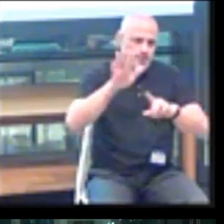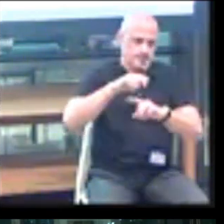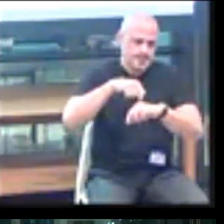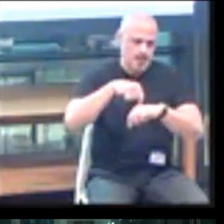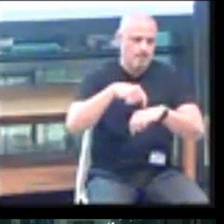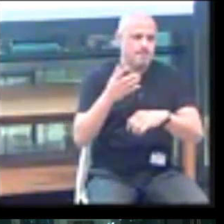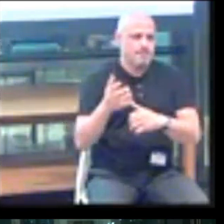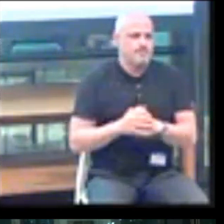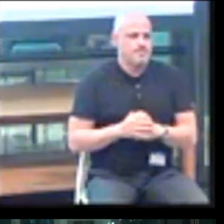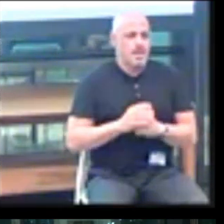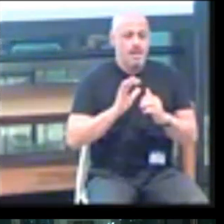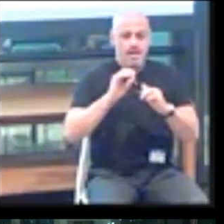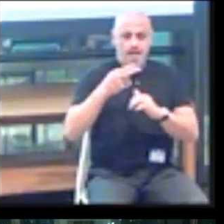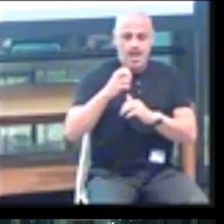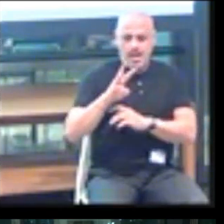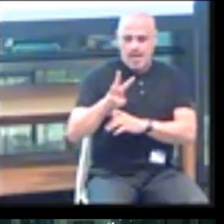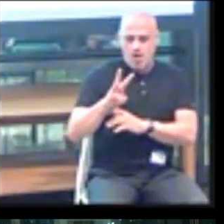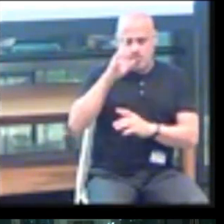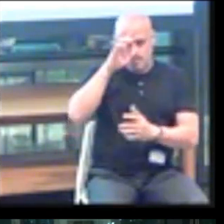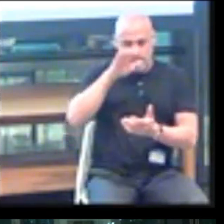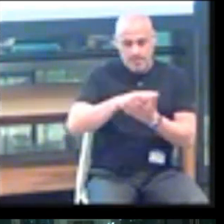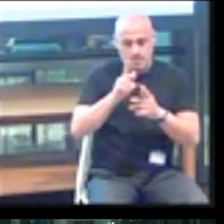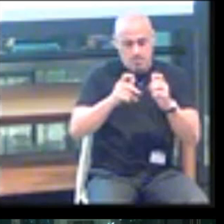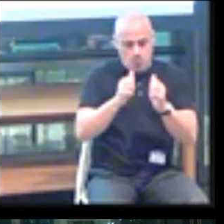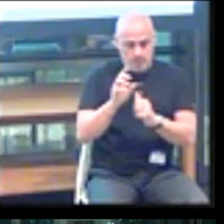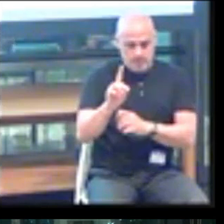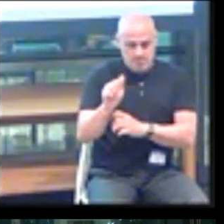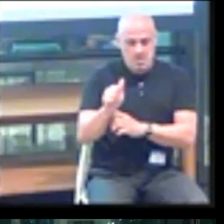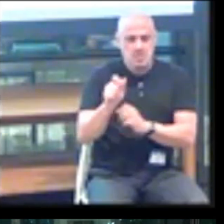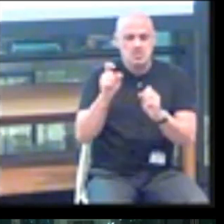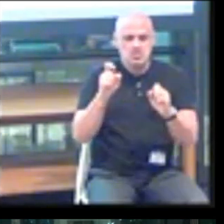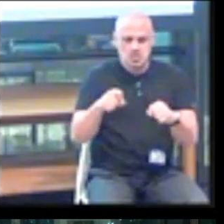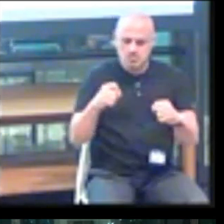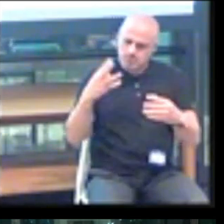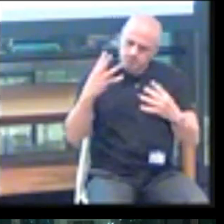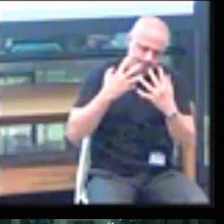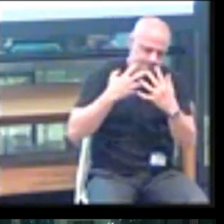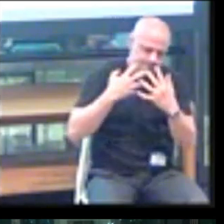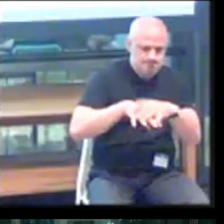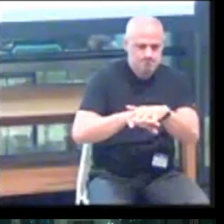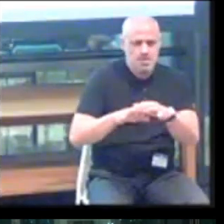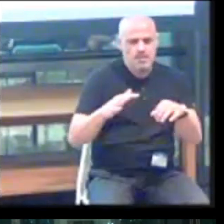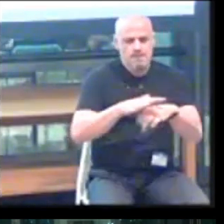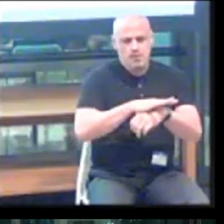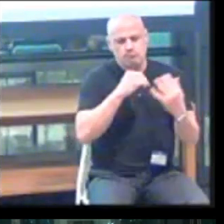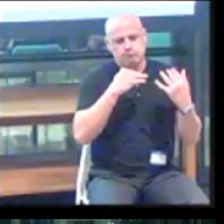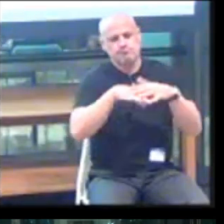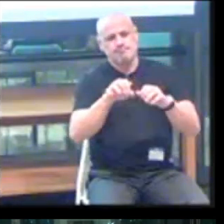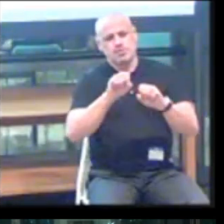Howe believed that people with disabilities should be fully integrated into mainstream society.